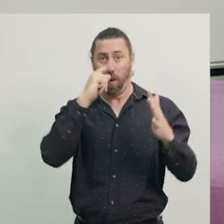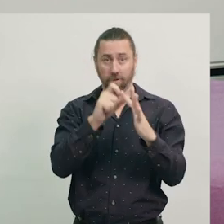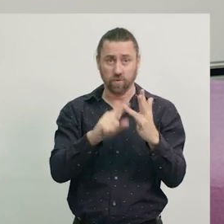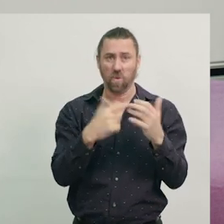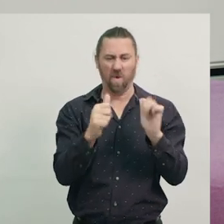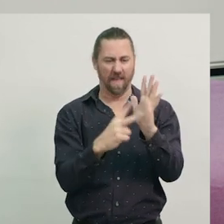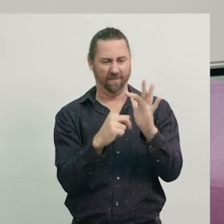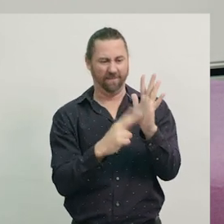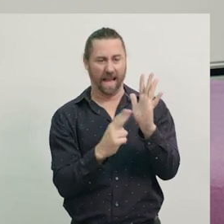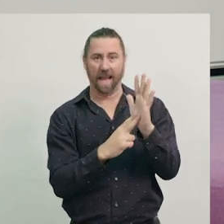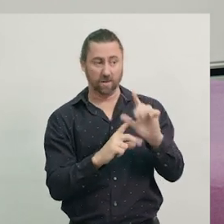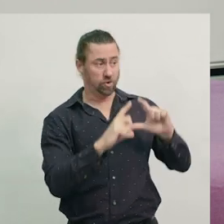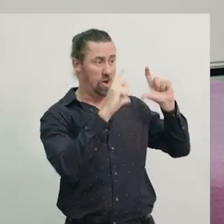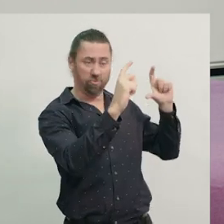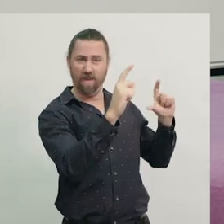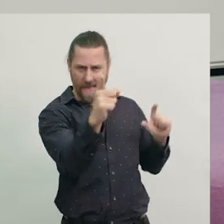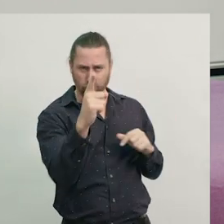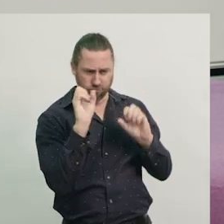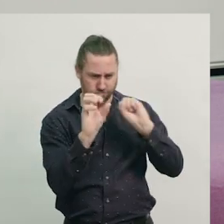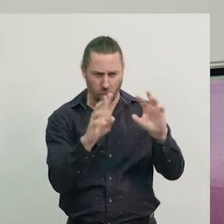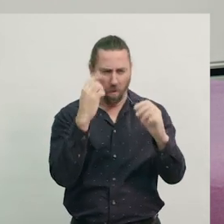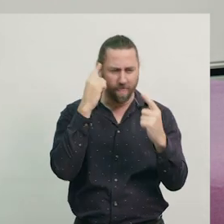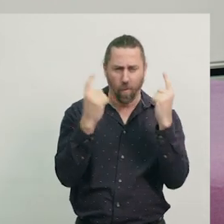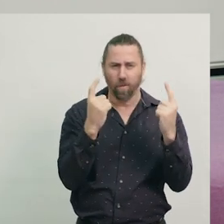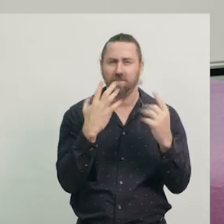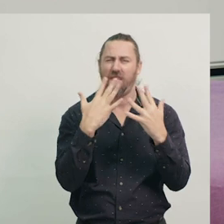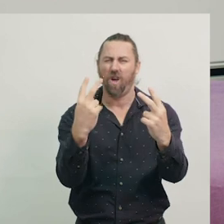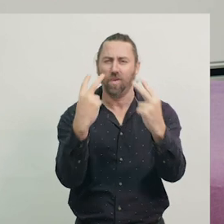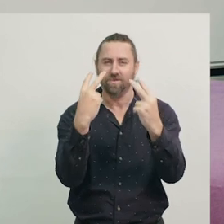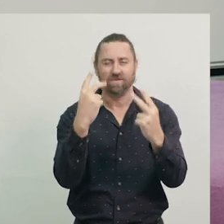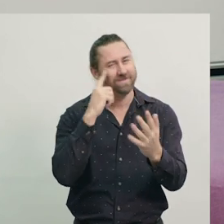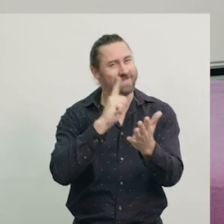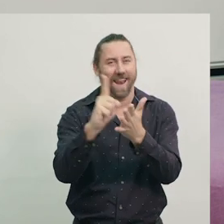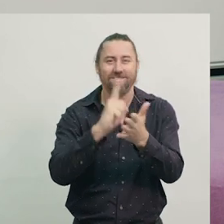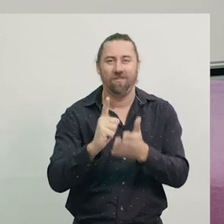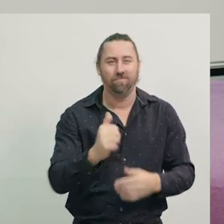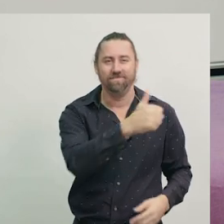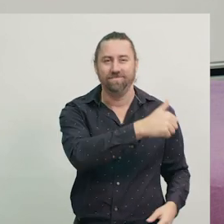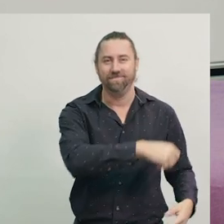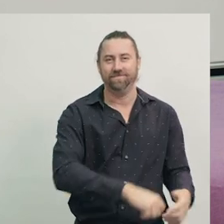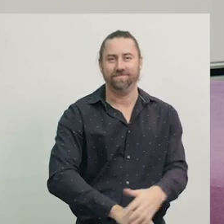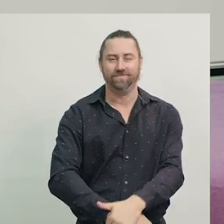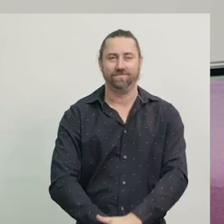Use a Venn diagram to organise your observations. Thanks for watching, and see you next time!